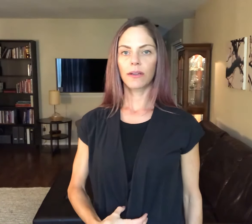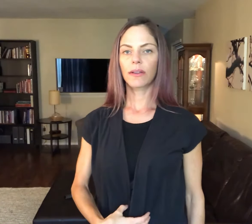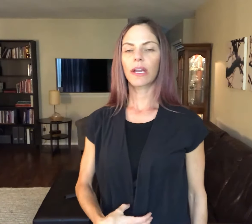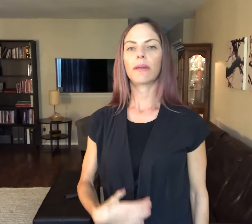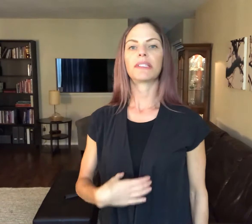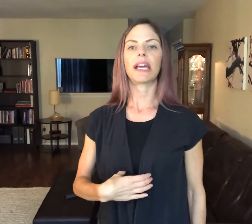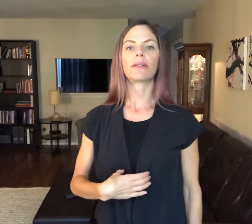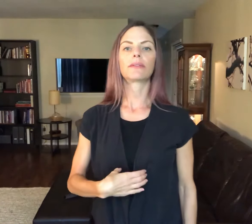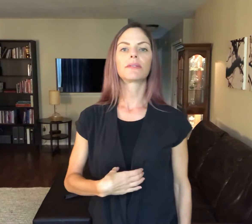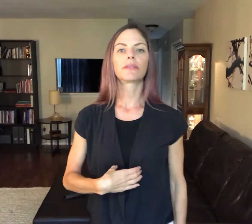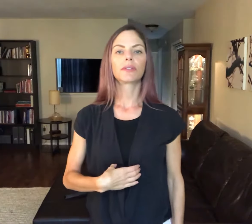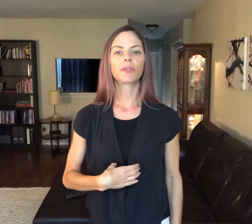comes down